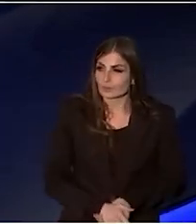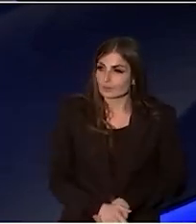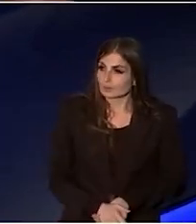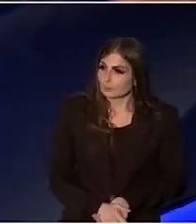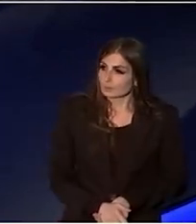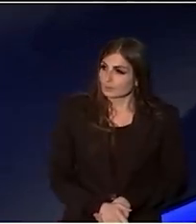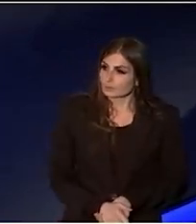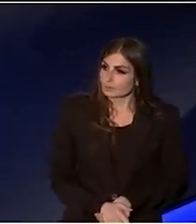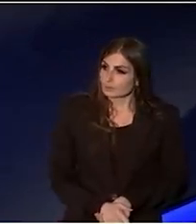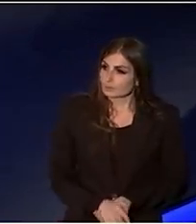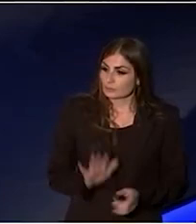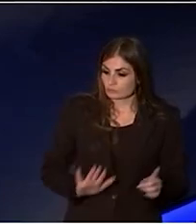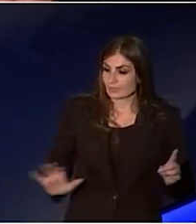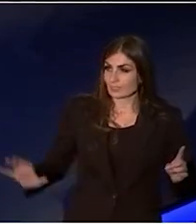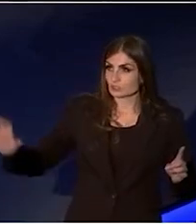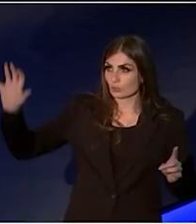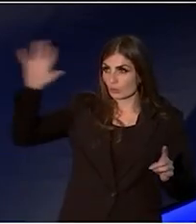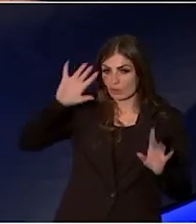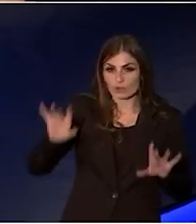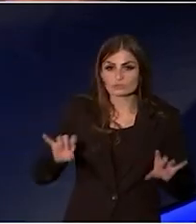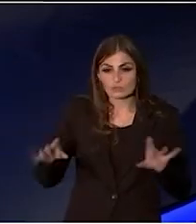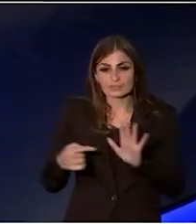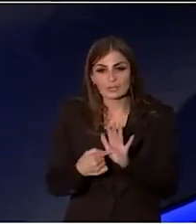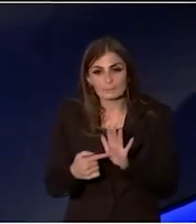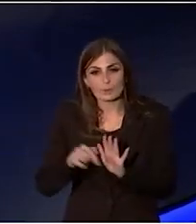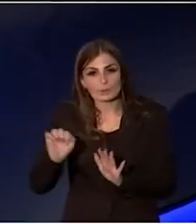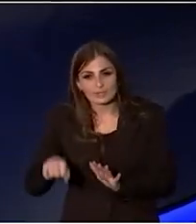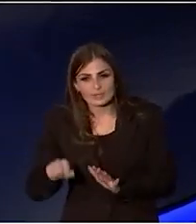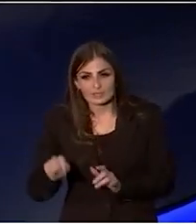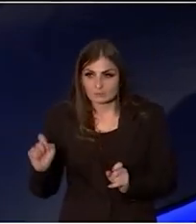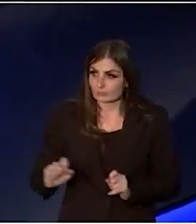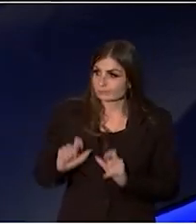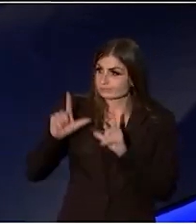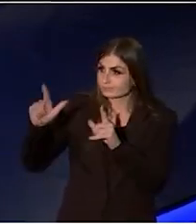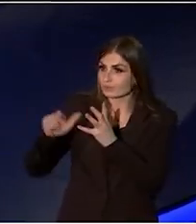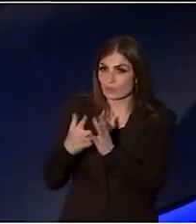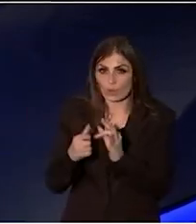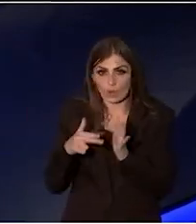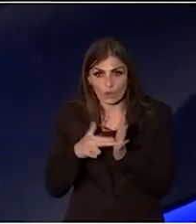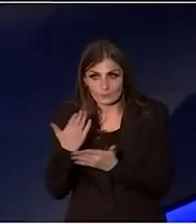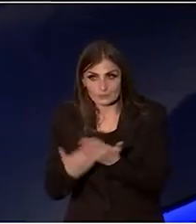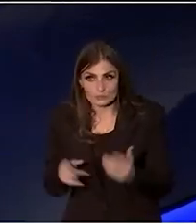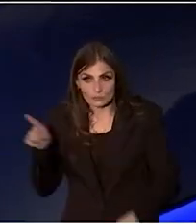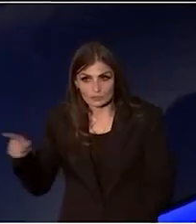And regional Australia's important, but it's not simply a destination for urban stories to get to.